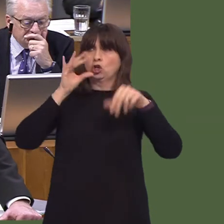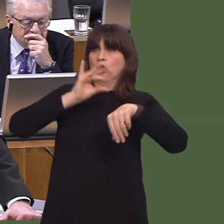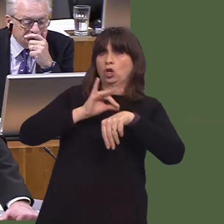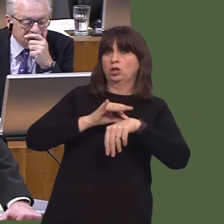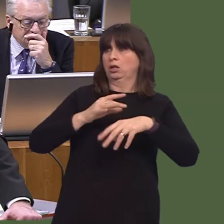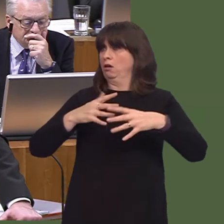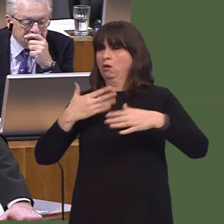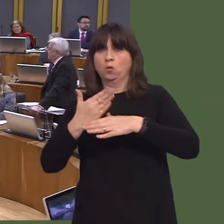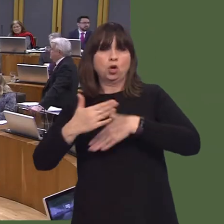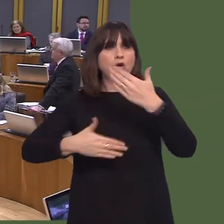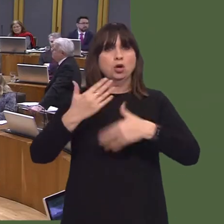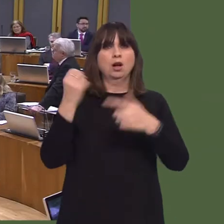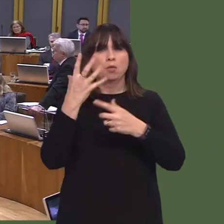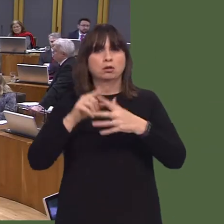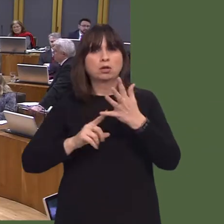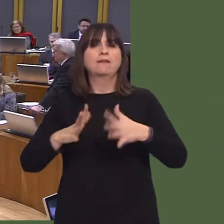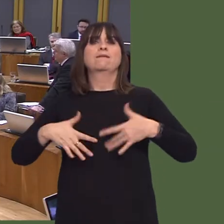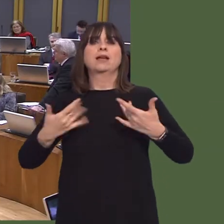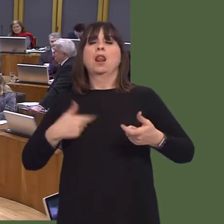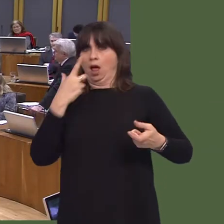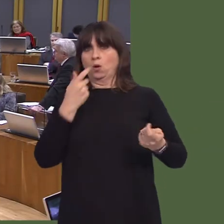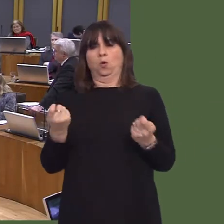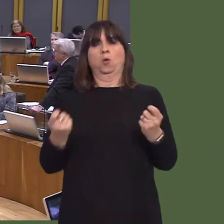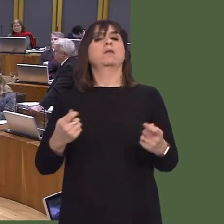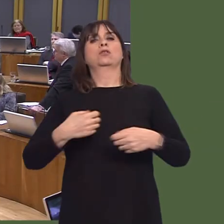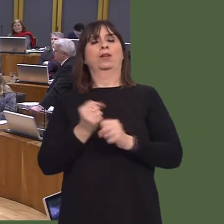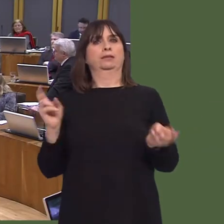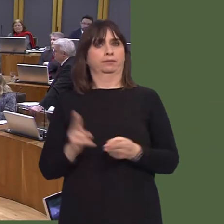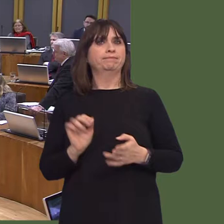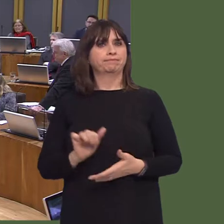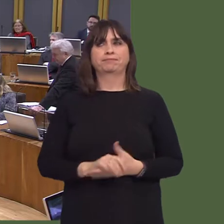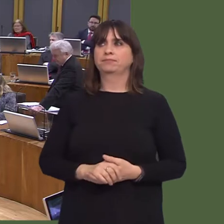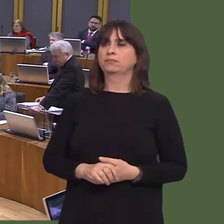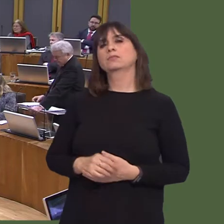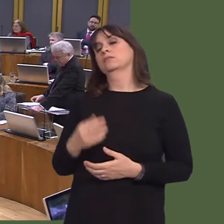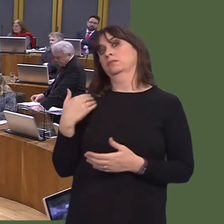First Minister, I have been contacted by numerous elderly patients that have been left to fend